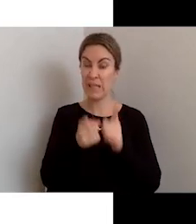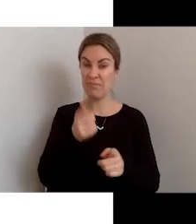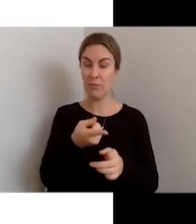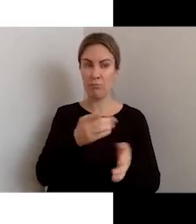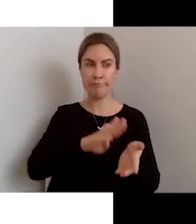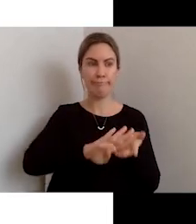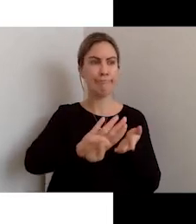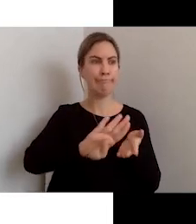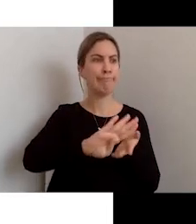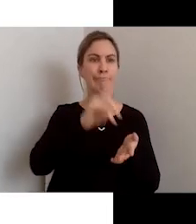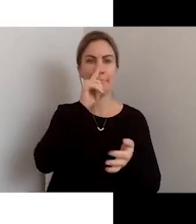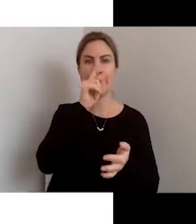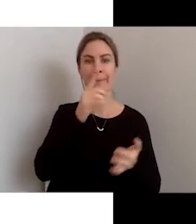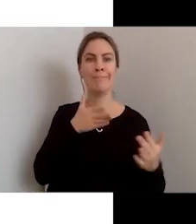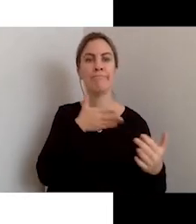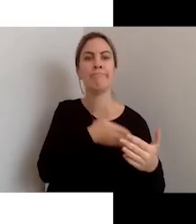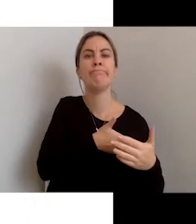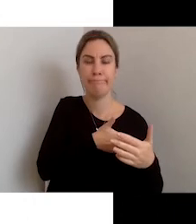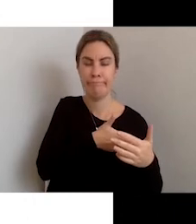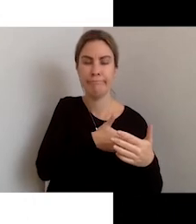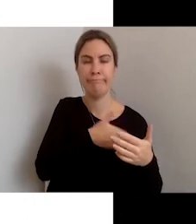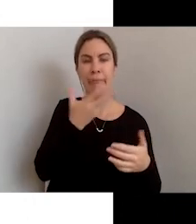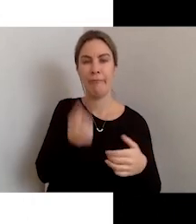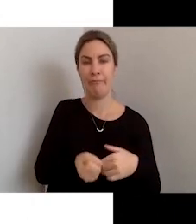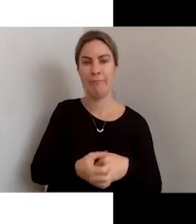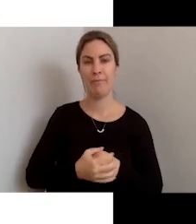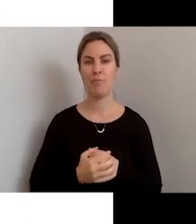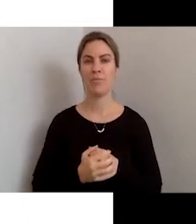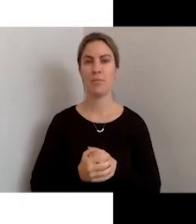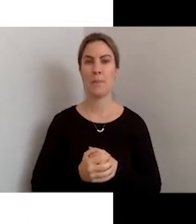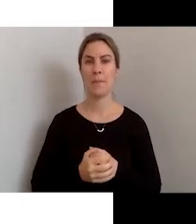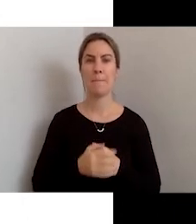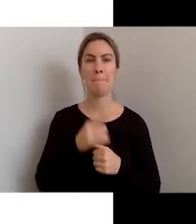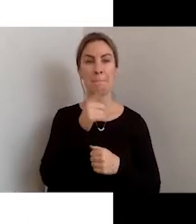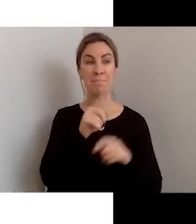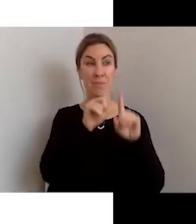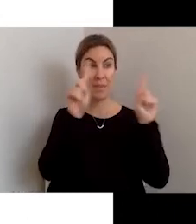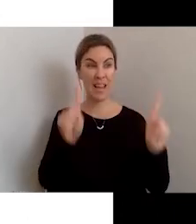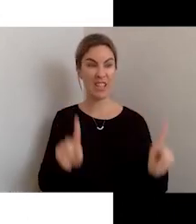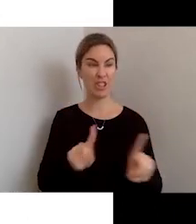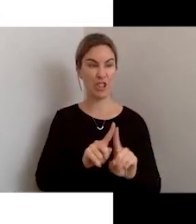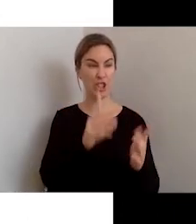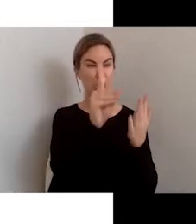using screen readers, and poorly designed pages that don't consider